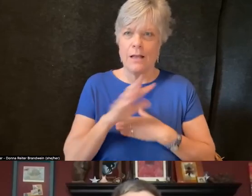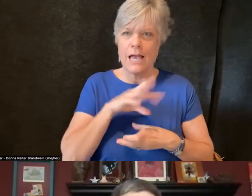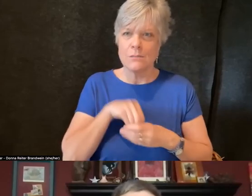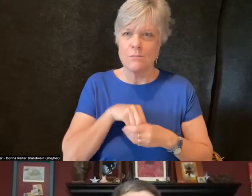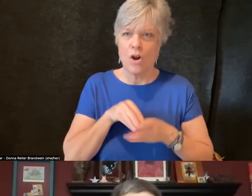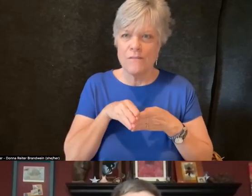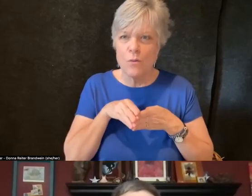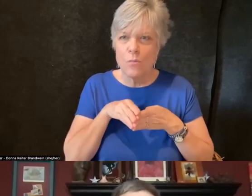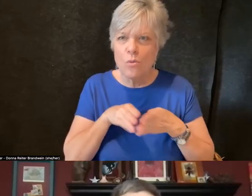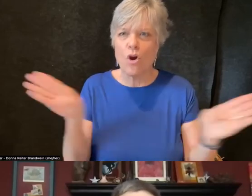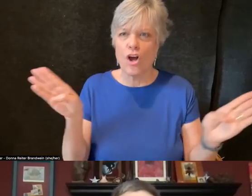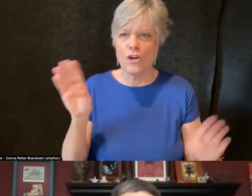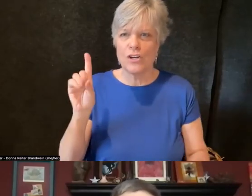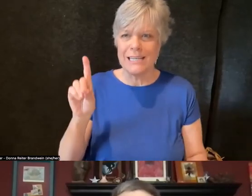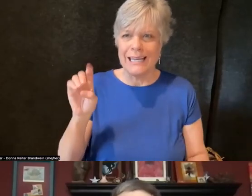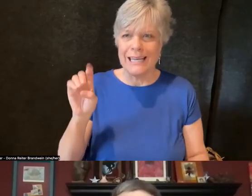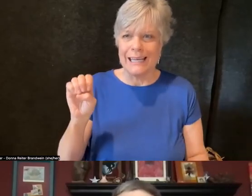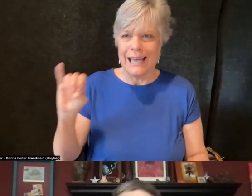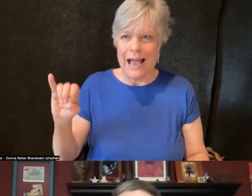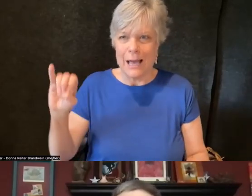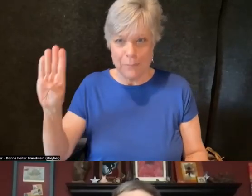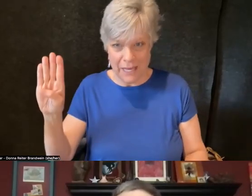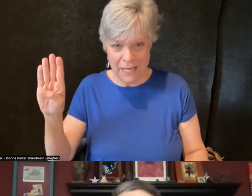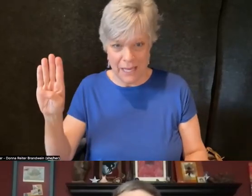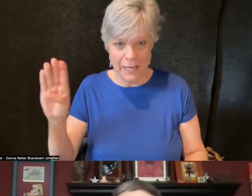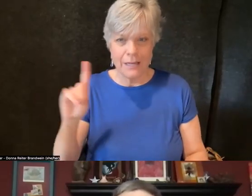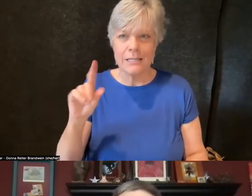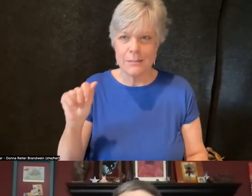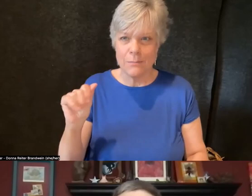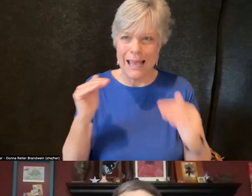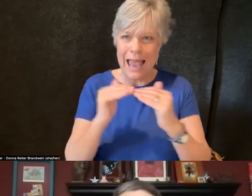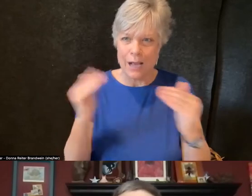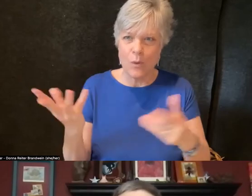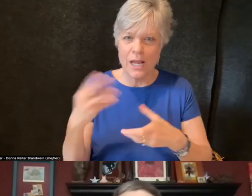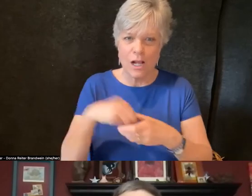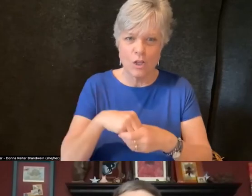Disability, Equity, Inclusion, and Belonging,